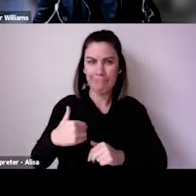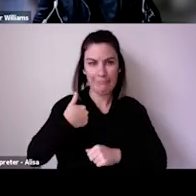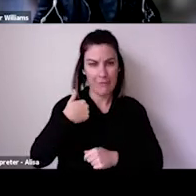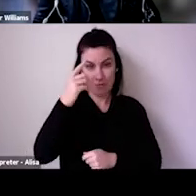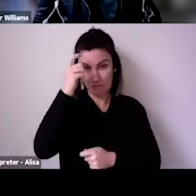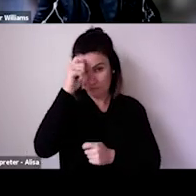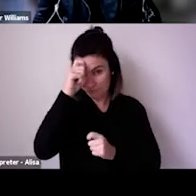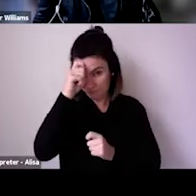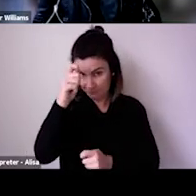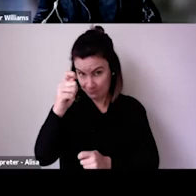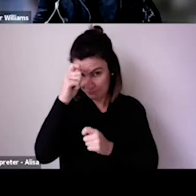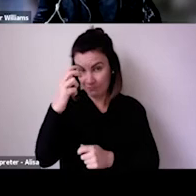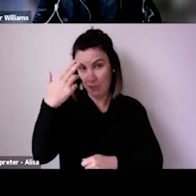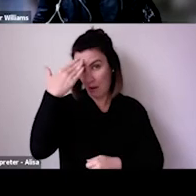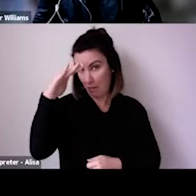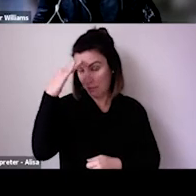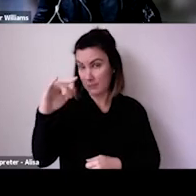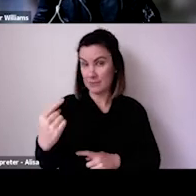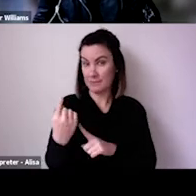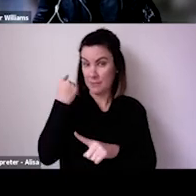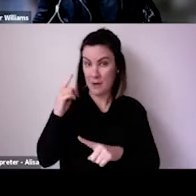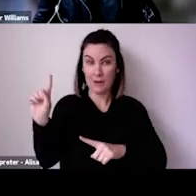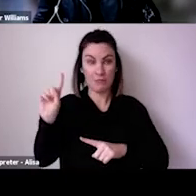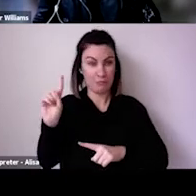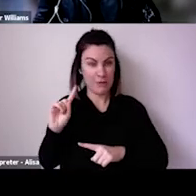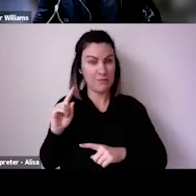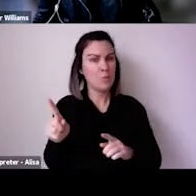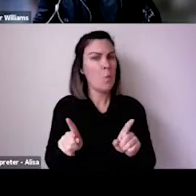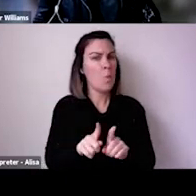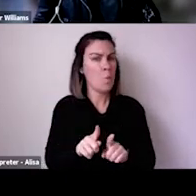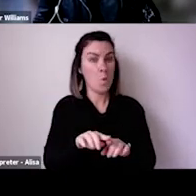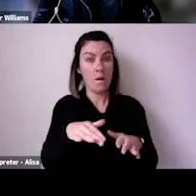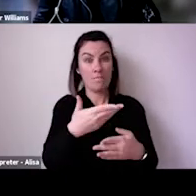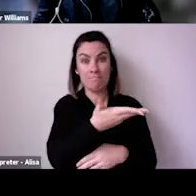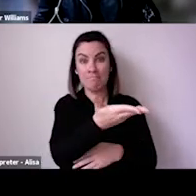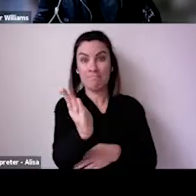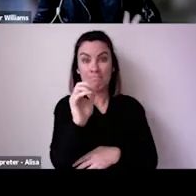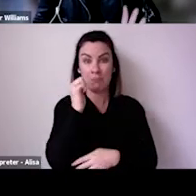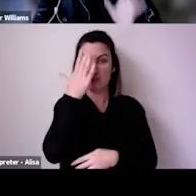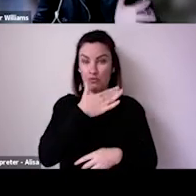to having this as an international collaboration, not least because we've benefited from Alan